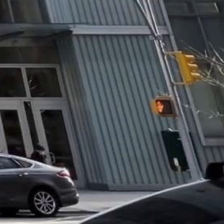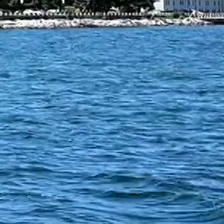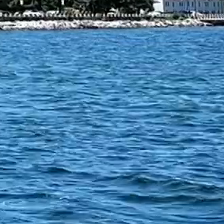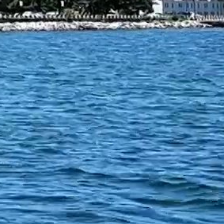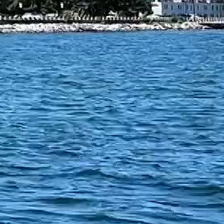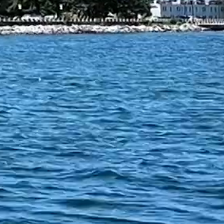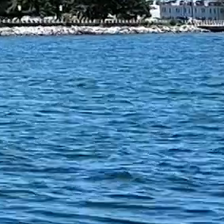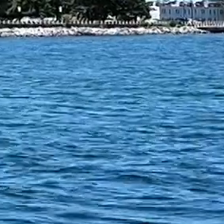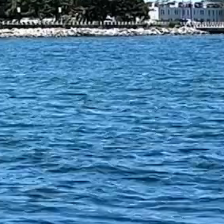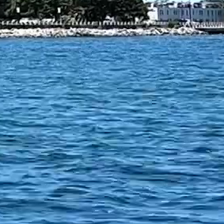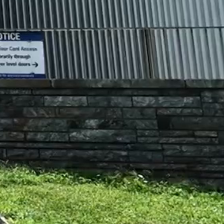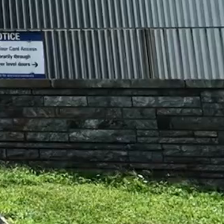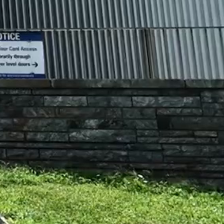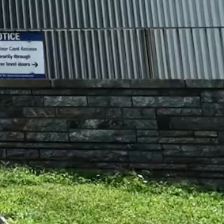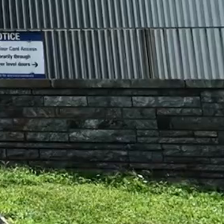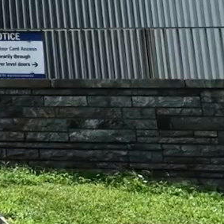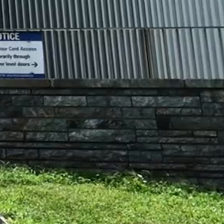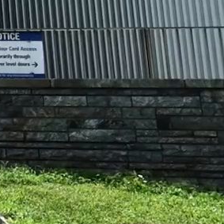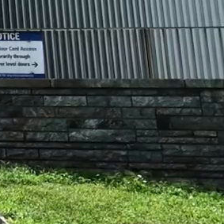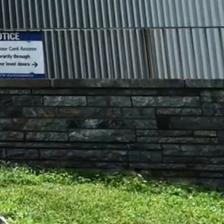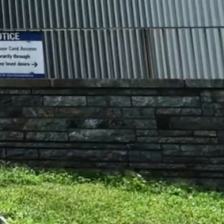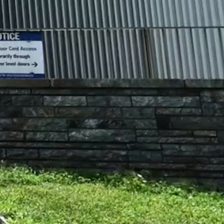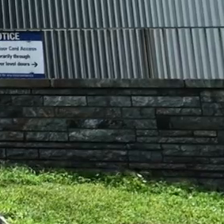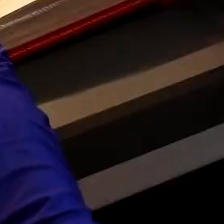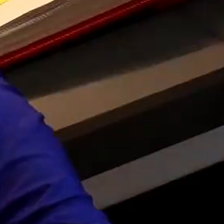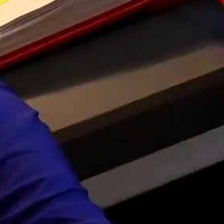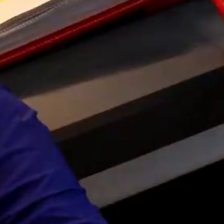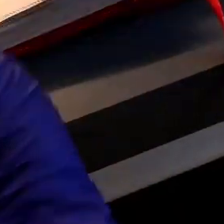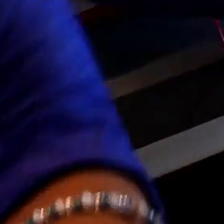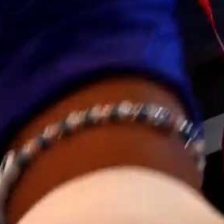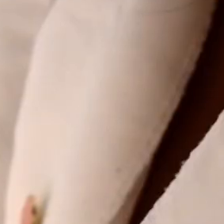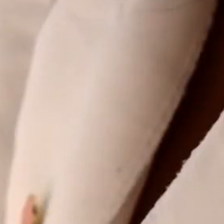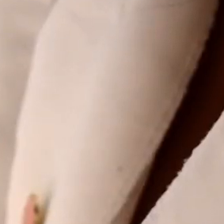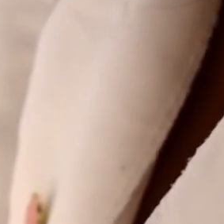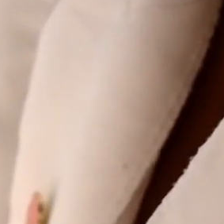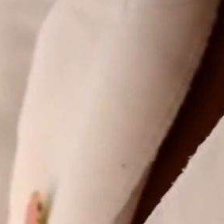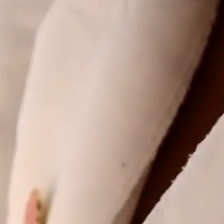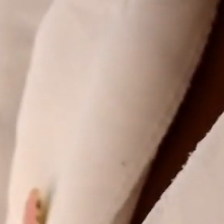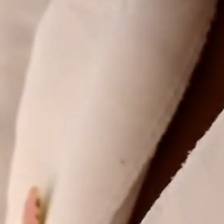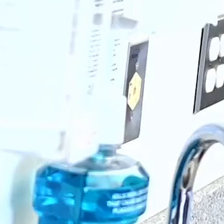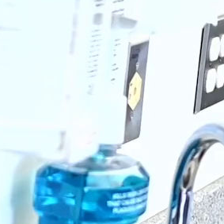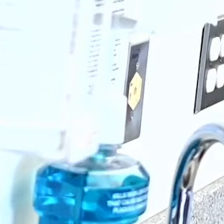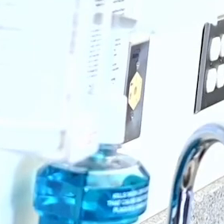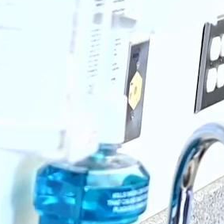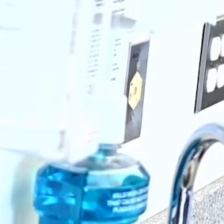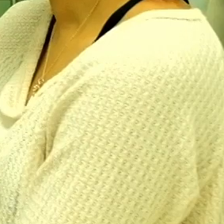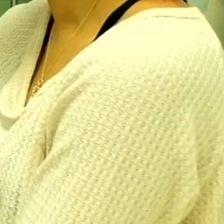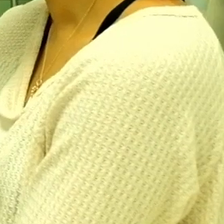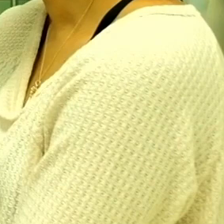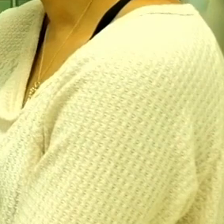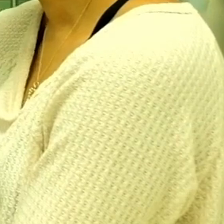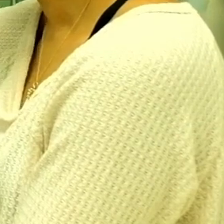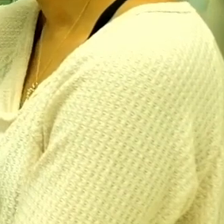CUNY Lifting New York means expanding our research that serves local communities and changes lives for the better.